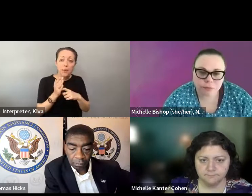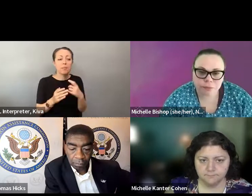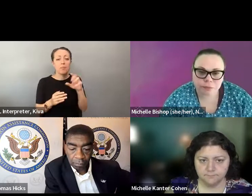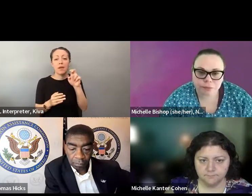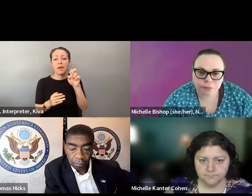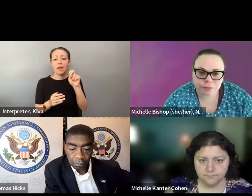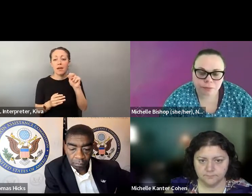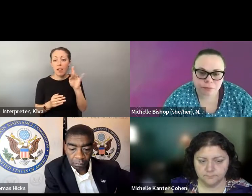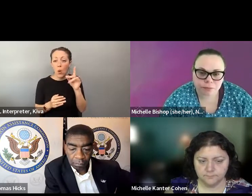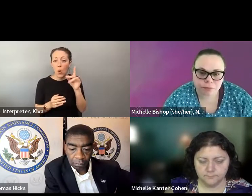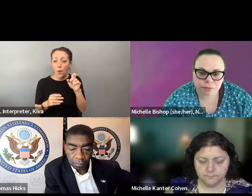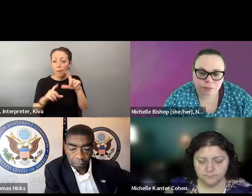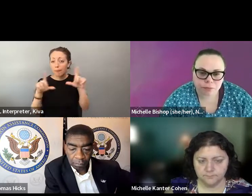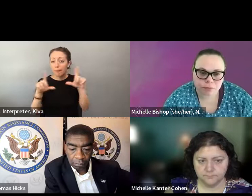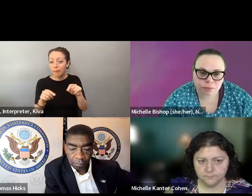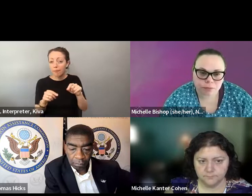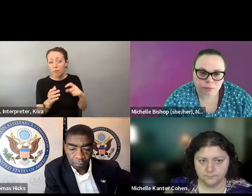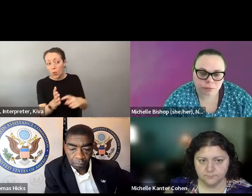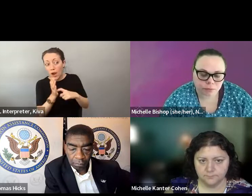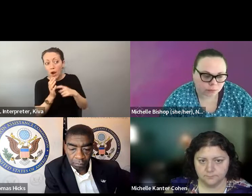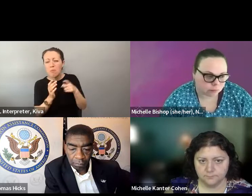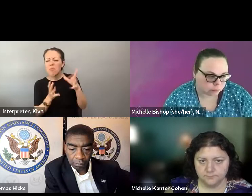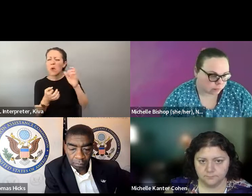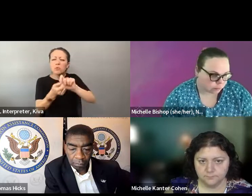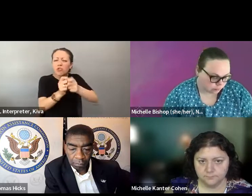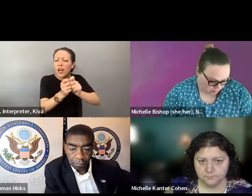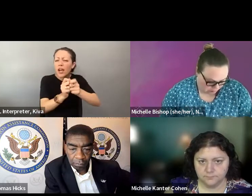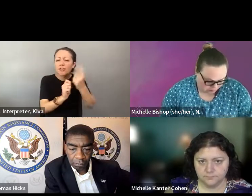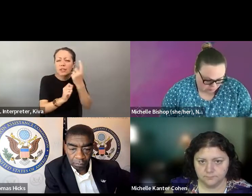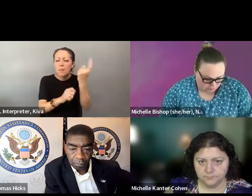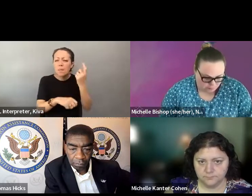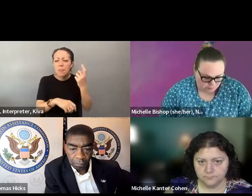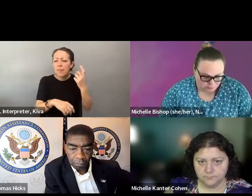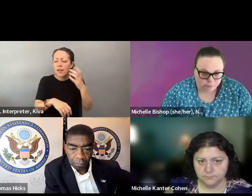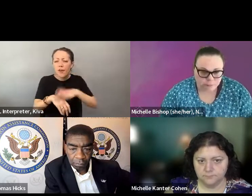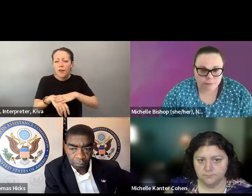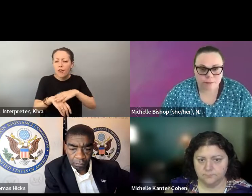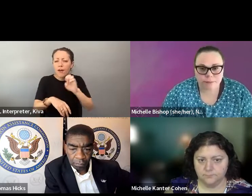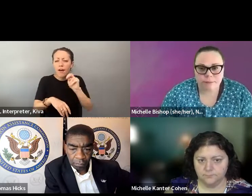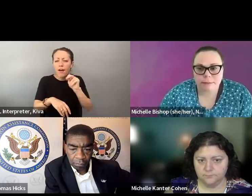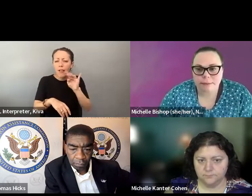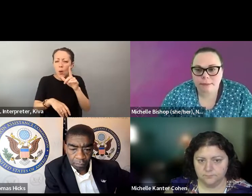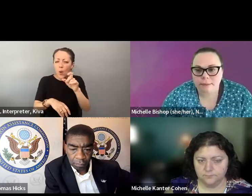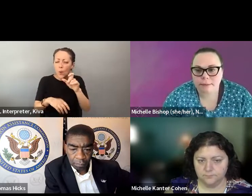there both with just another signature requirement, another envelope, basically they want to tinker with the envelopes So it will be back, And there's multiple issues there, both with, you know, just another signature requirement, Another envelope is basically they want to teaker with the envelopes, and they aren't sure what they want to do And that's part of what the study will be is